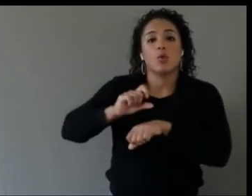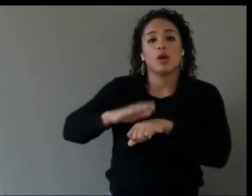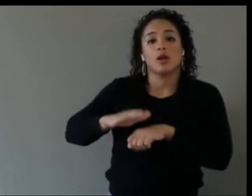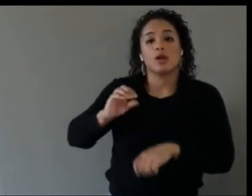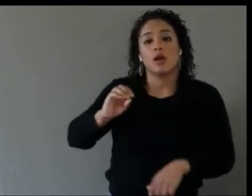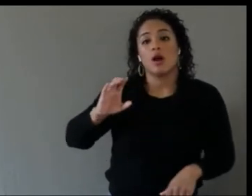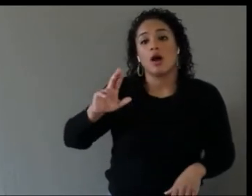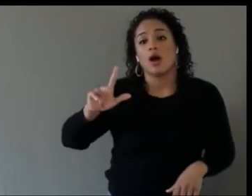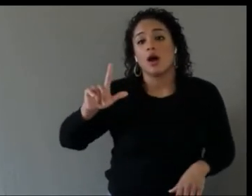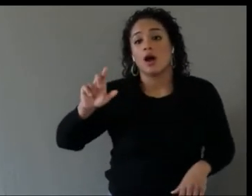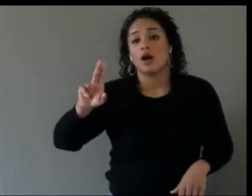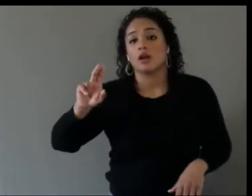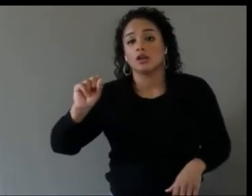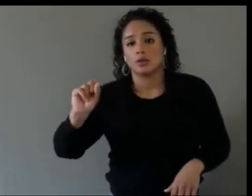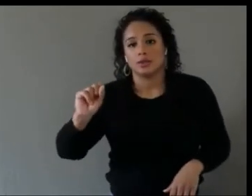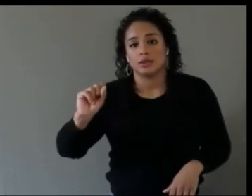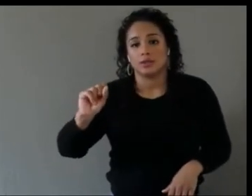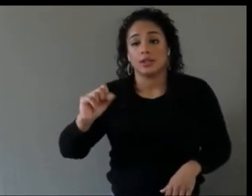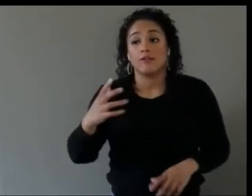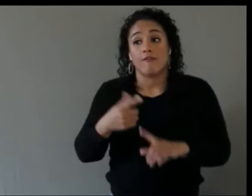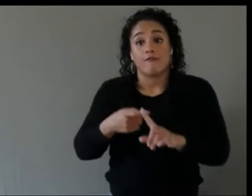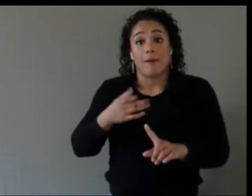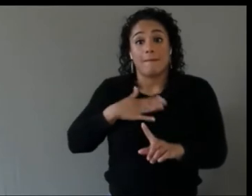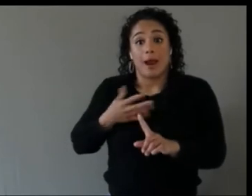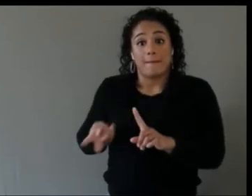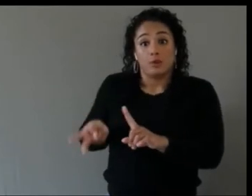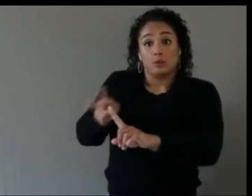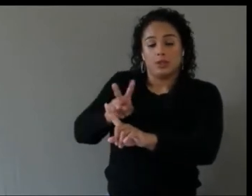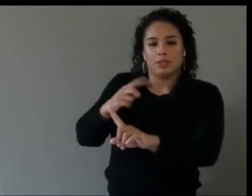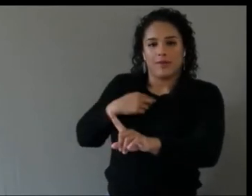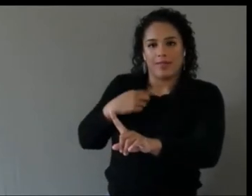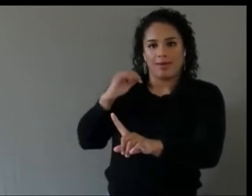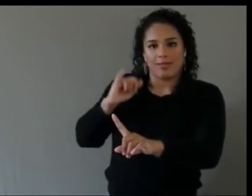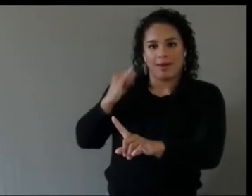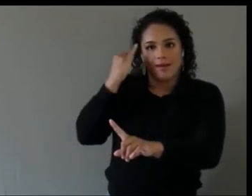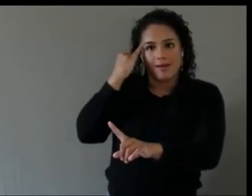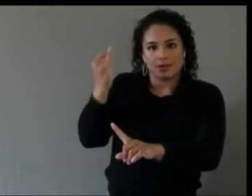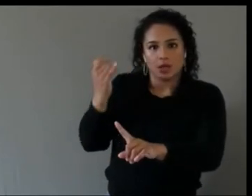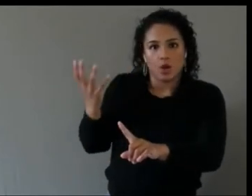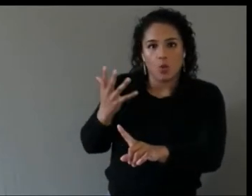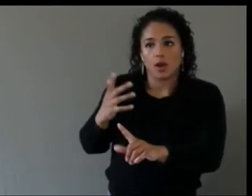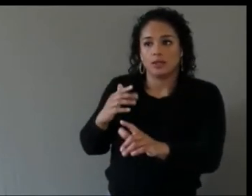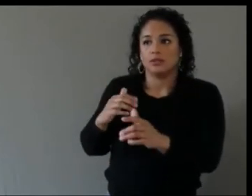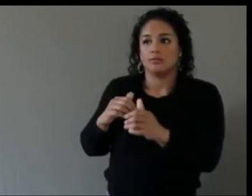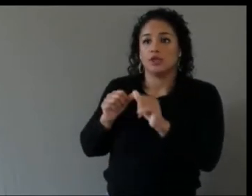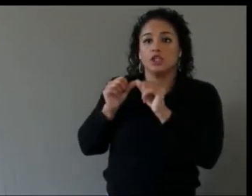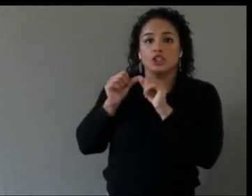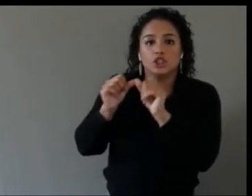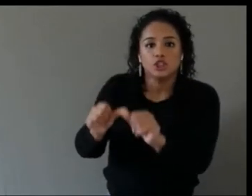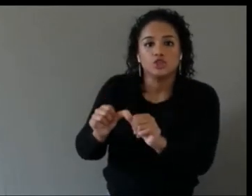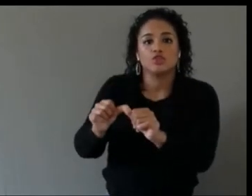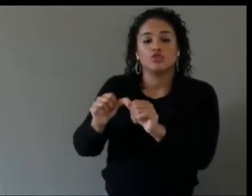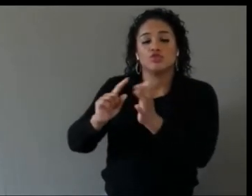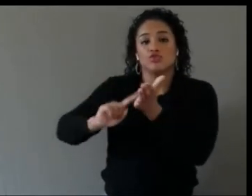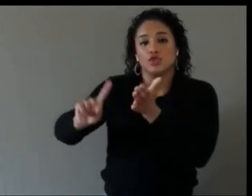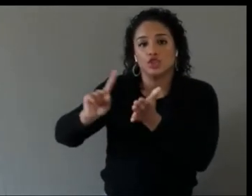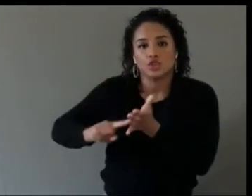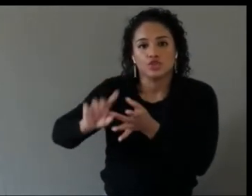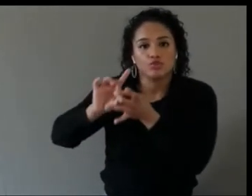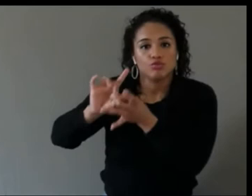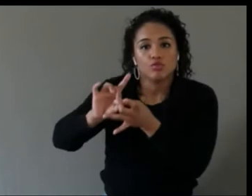something like a continued research engagement or a continued almost codesign.